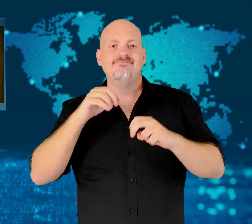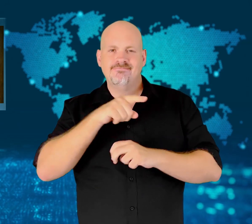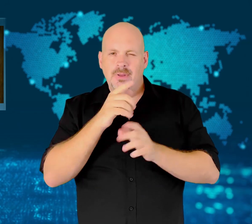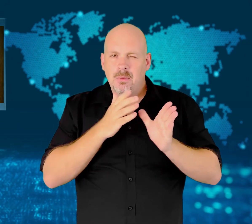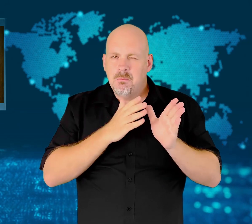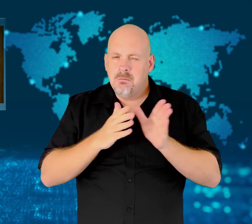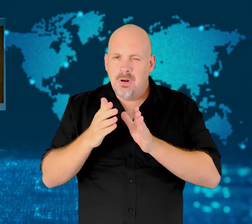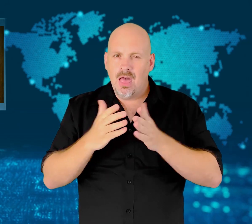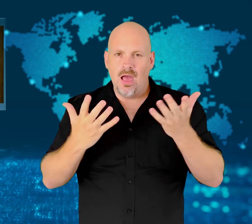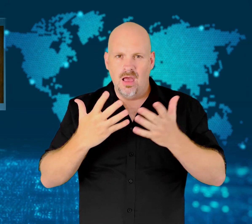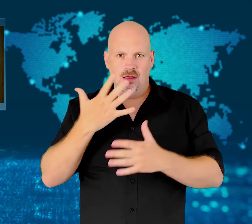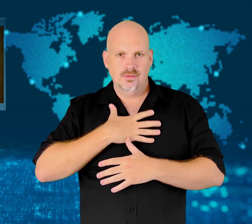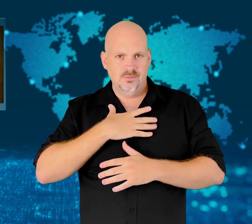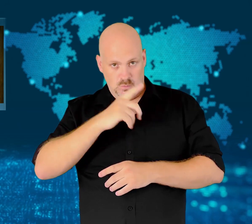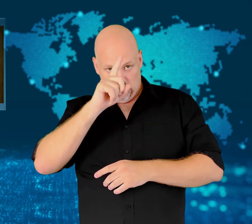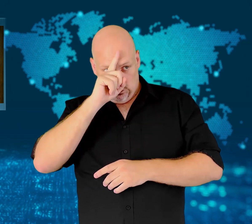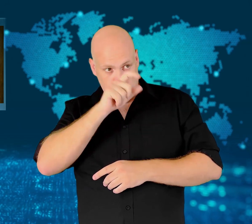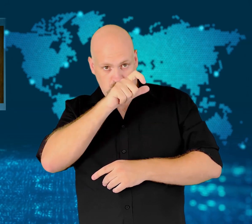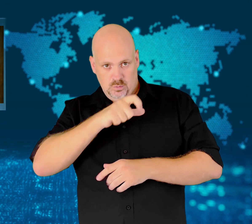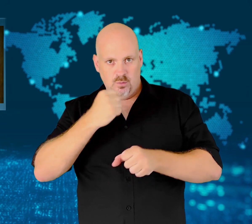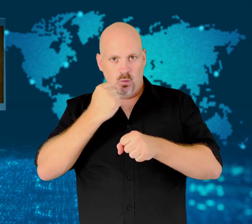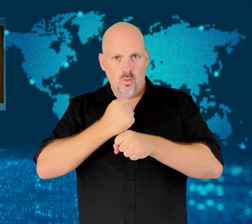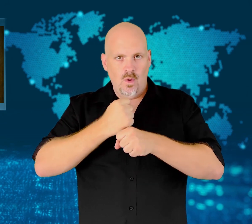seeking asylum.